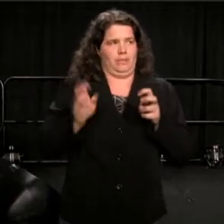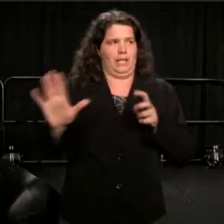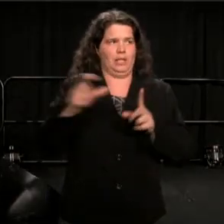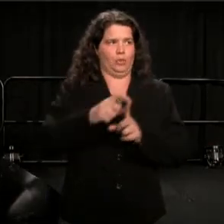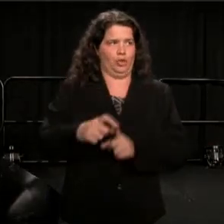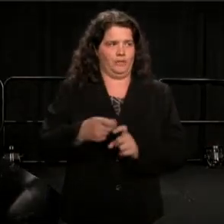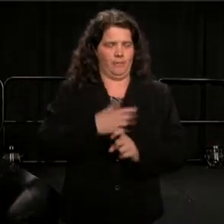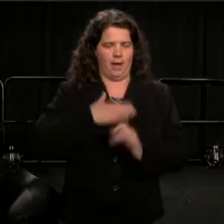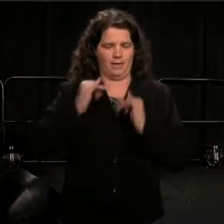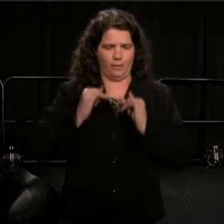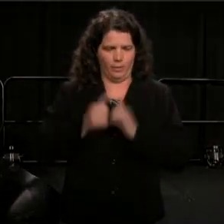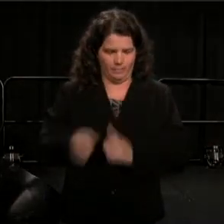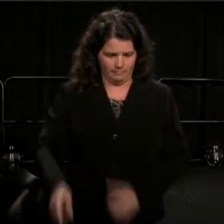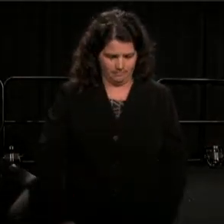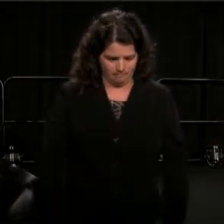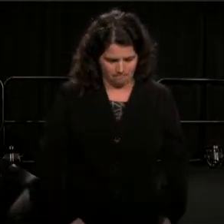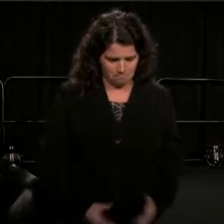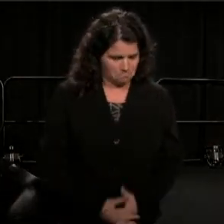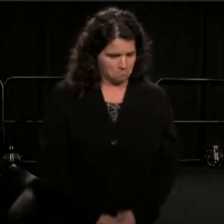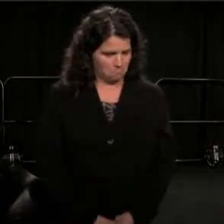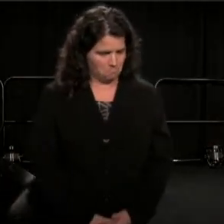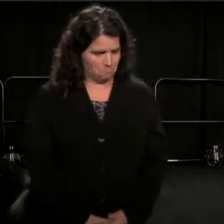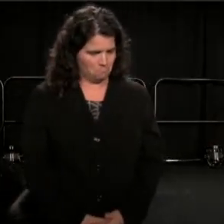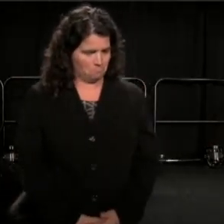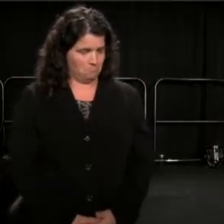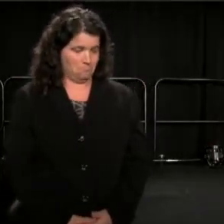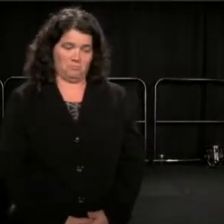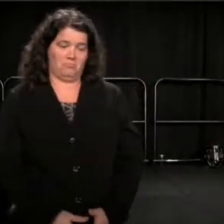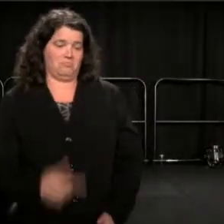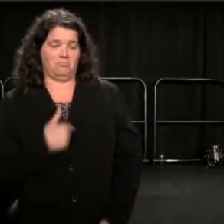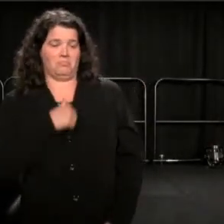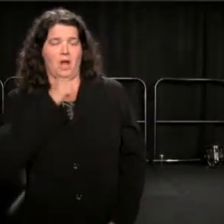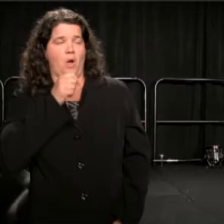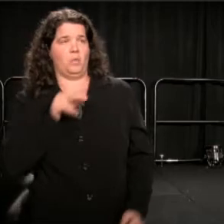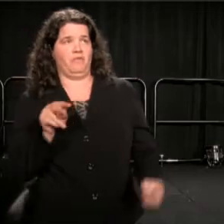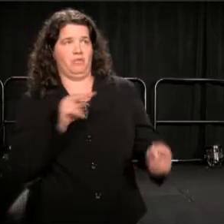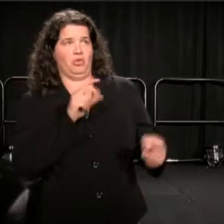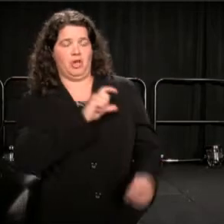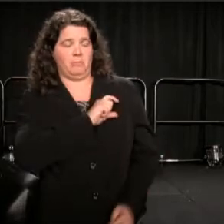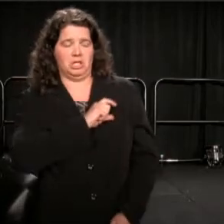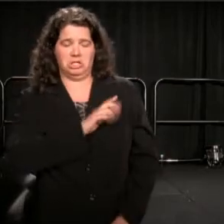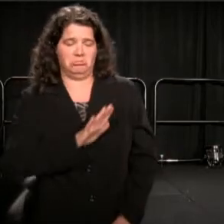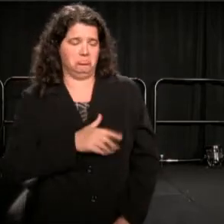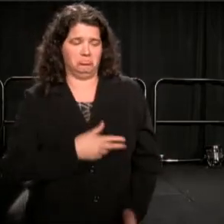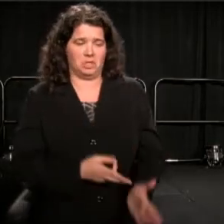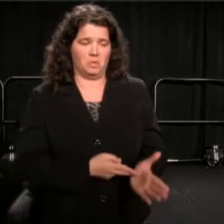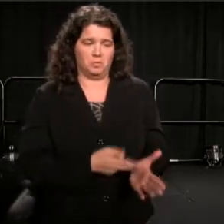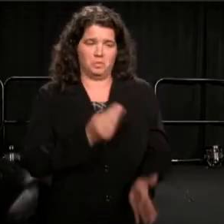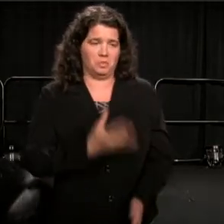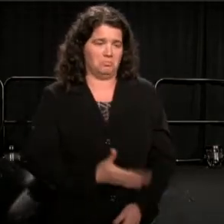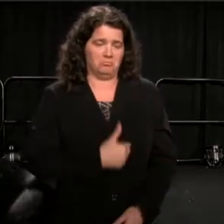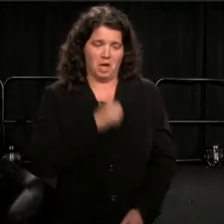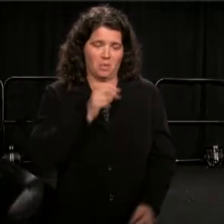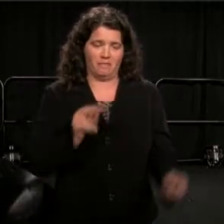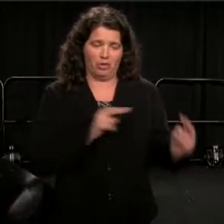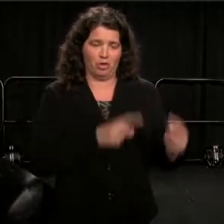(Alan) I don't even look the police way to tell you the truth. It's not even me. If they look at me, I turn my head,